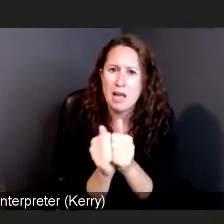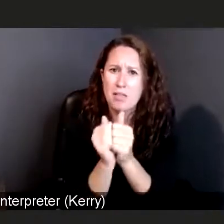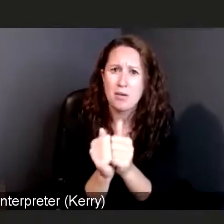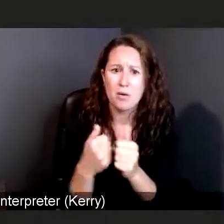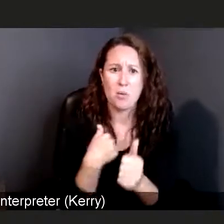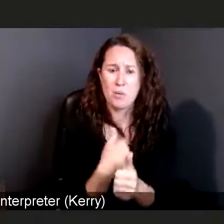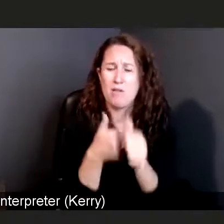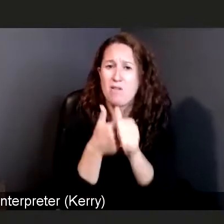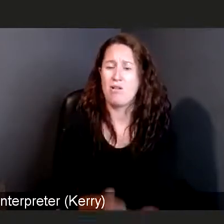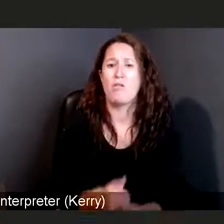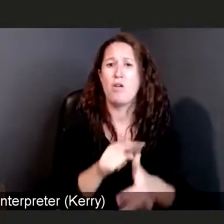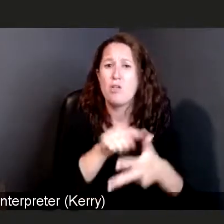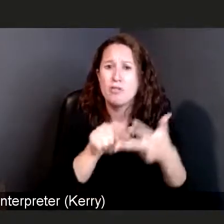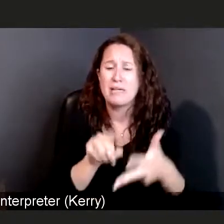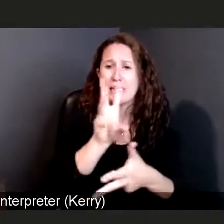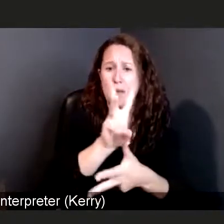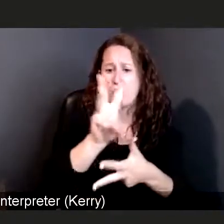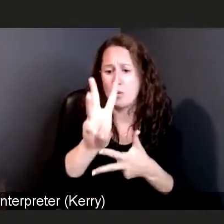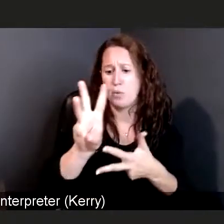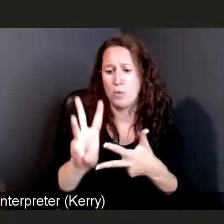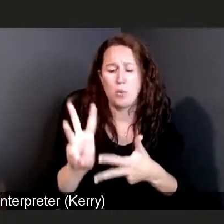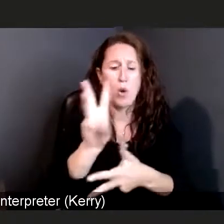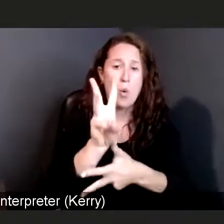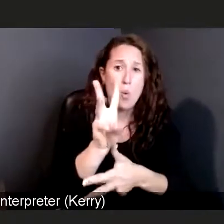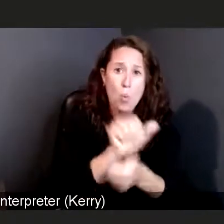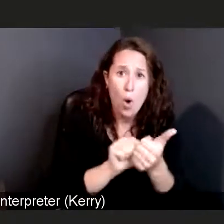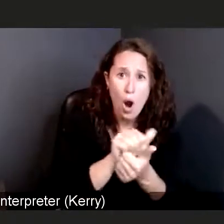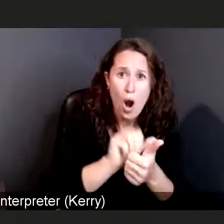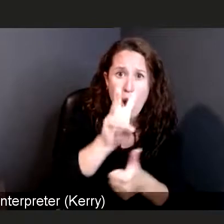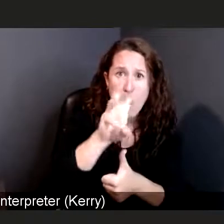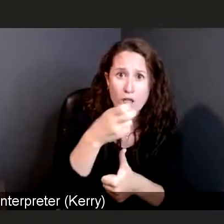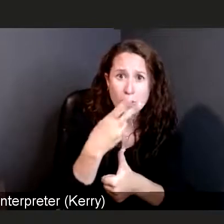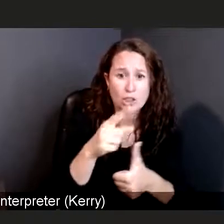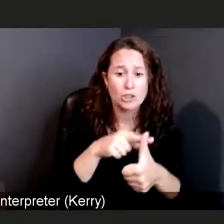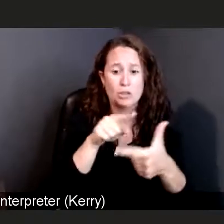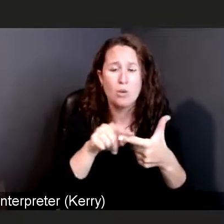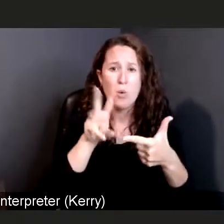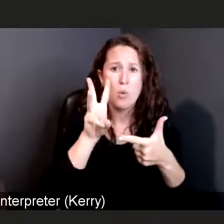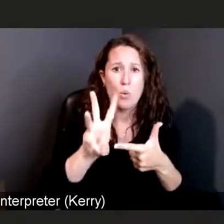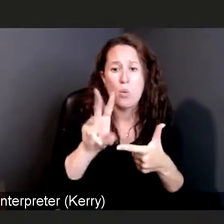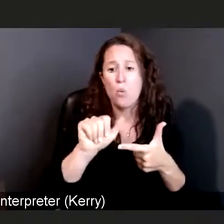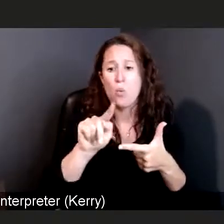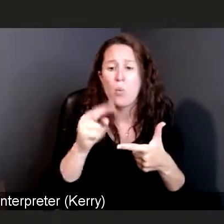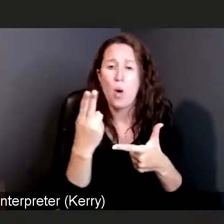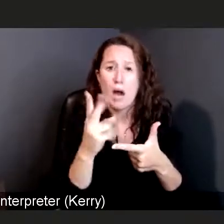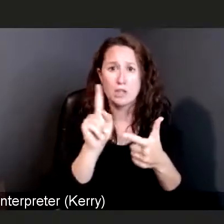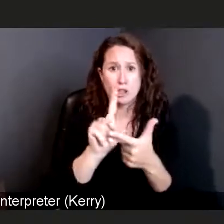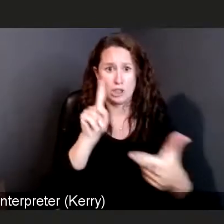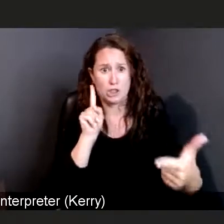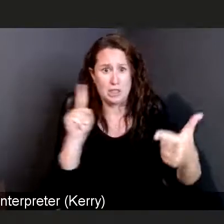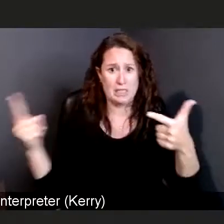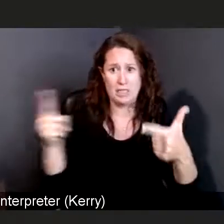We washed our hands, we watched our distance, and we wore our mask.